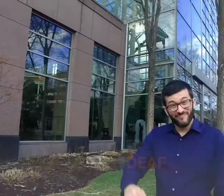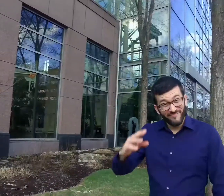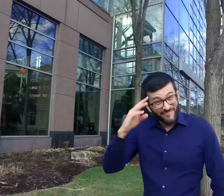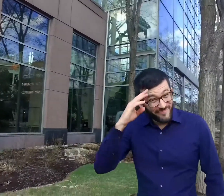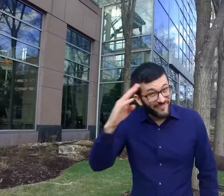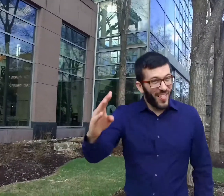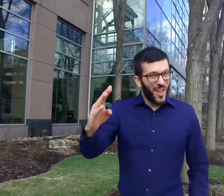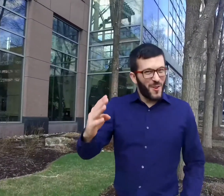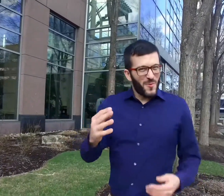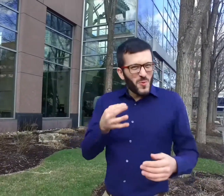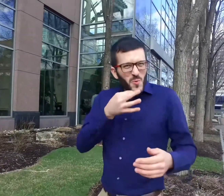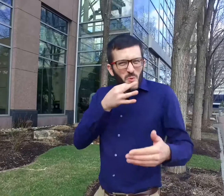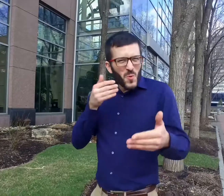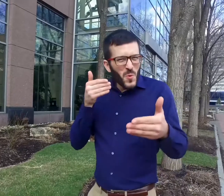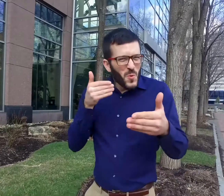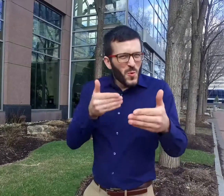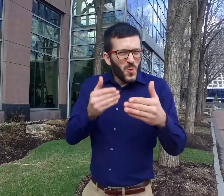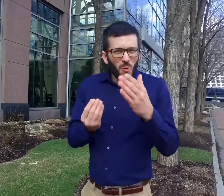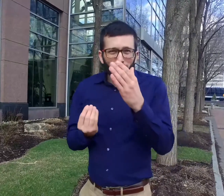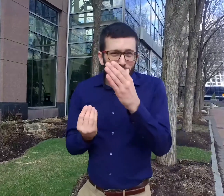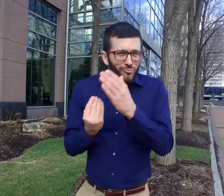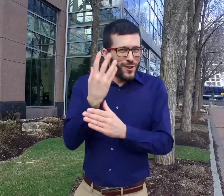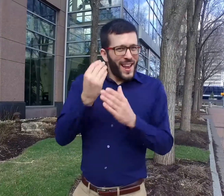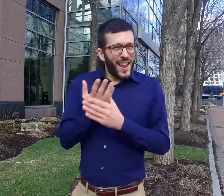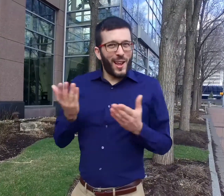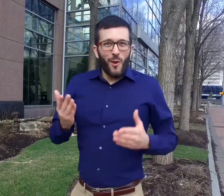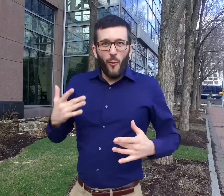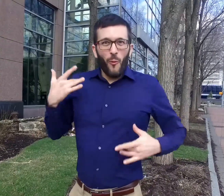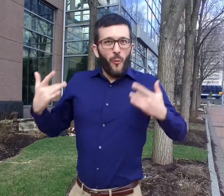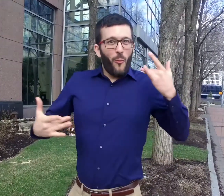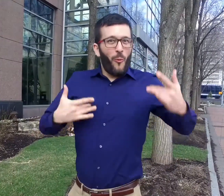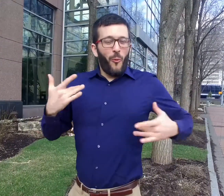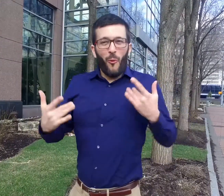Hello! Soon it will be spring here- I'm looking forward to it!